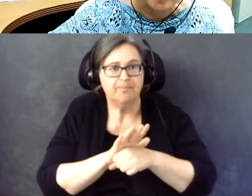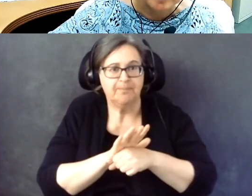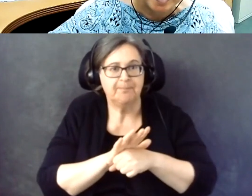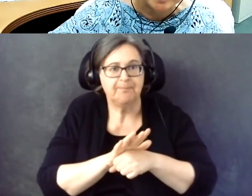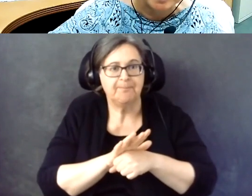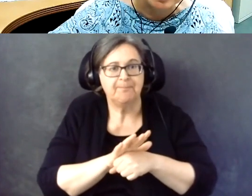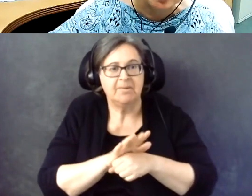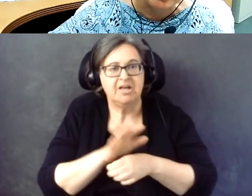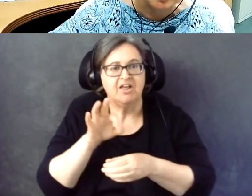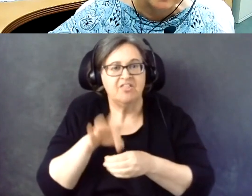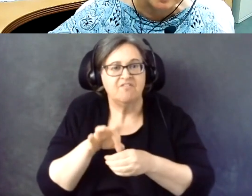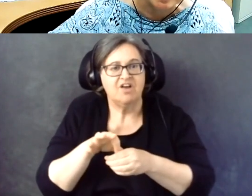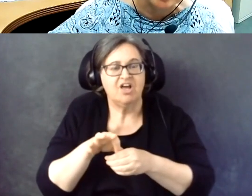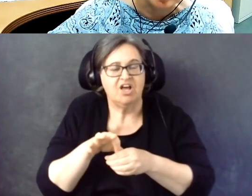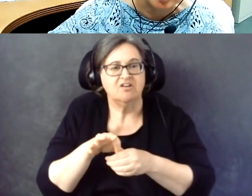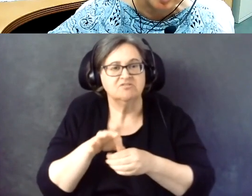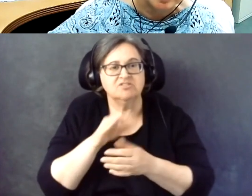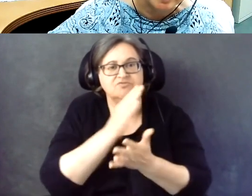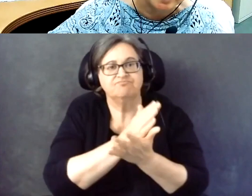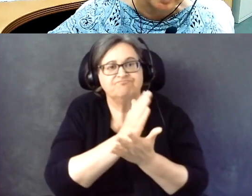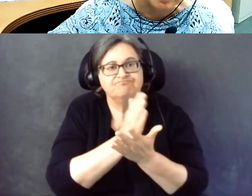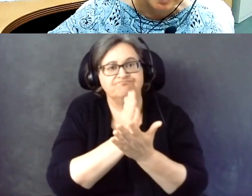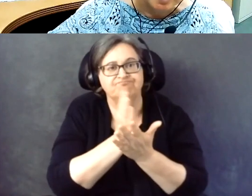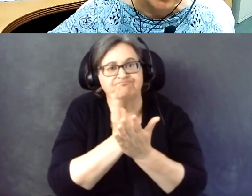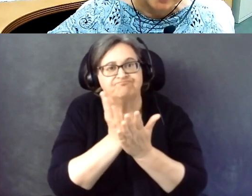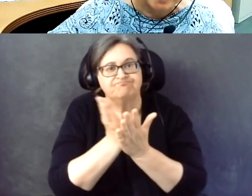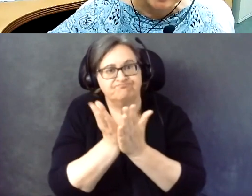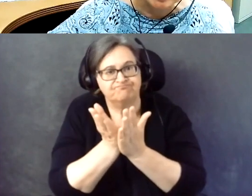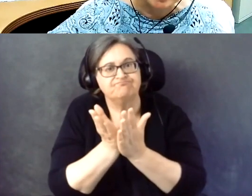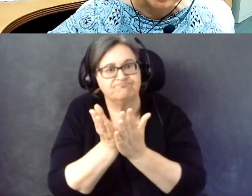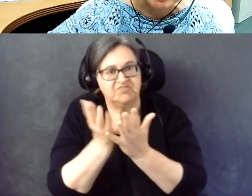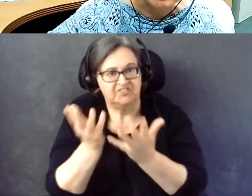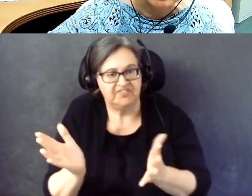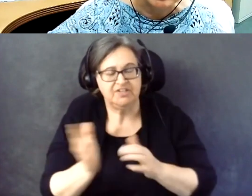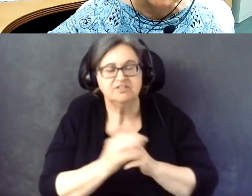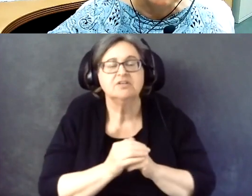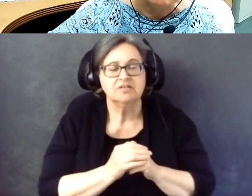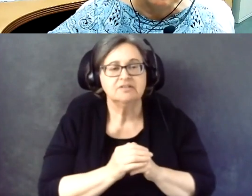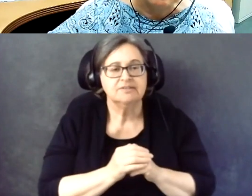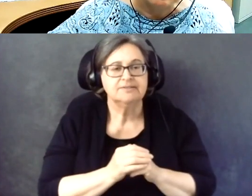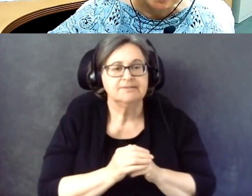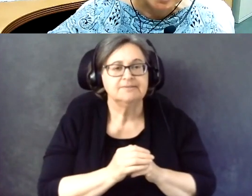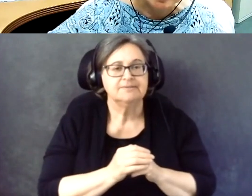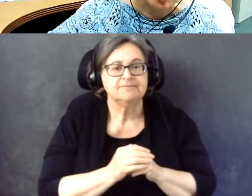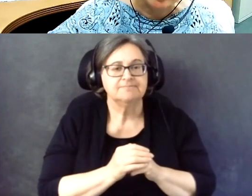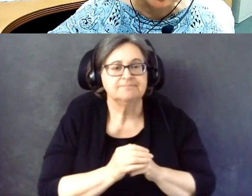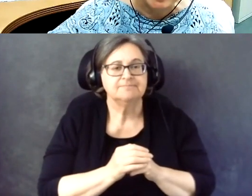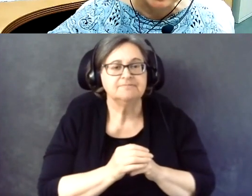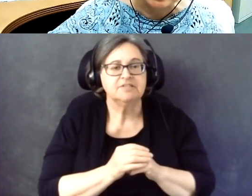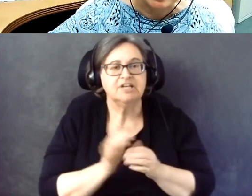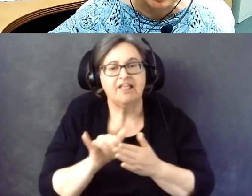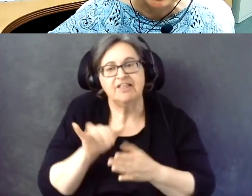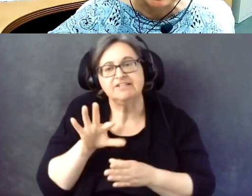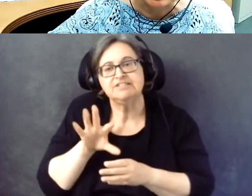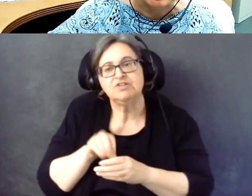has moved through every step of the process. So that is being incorporated in some of these systems.